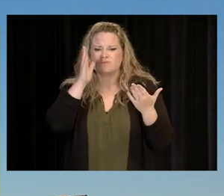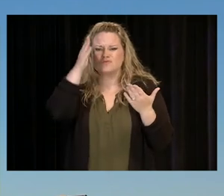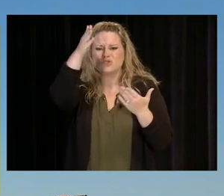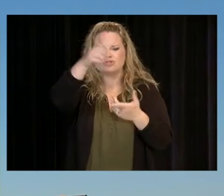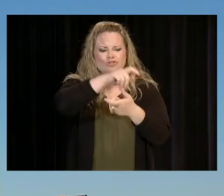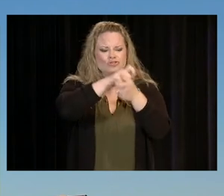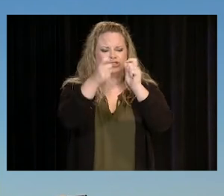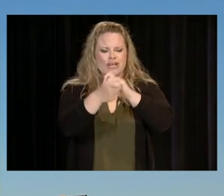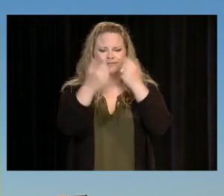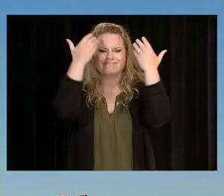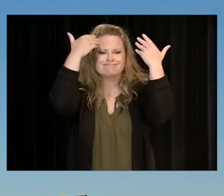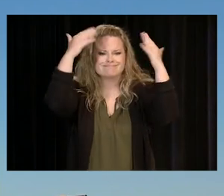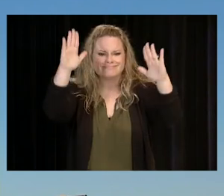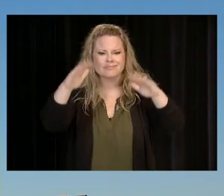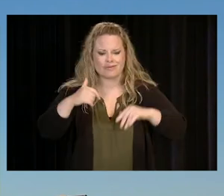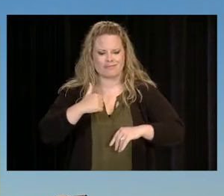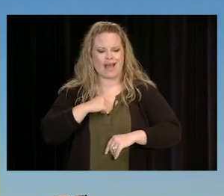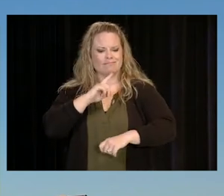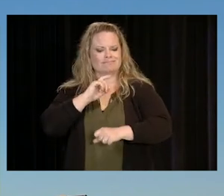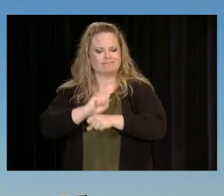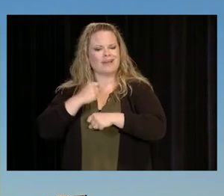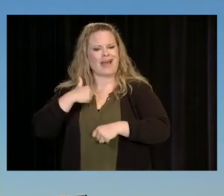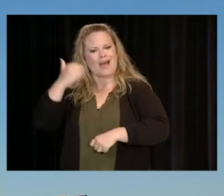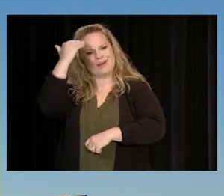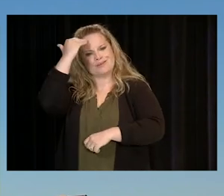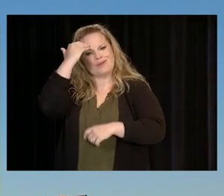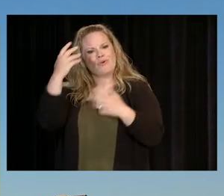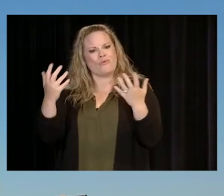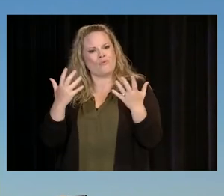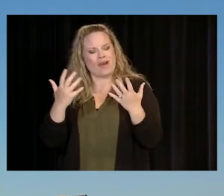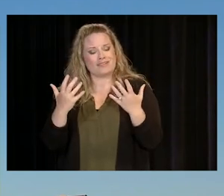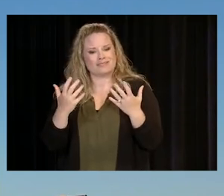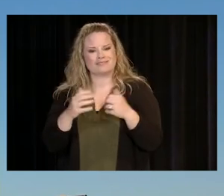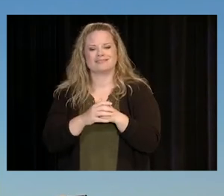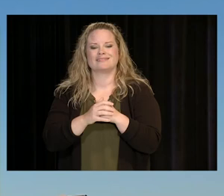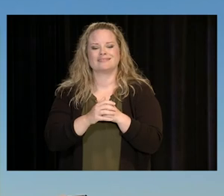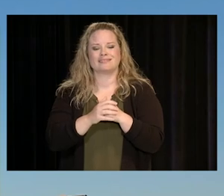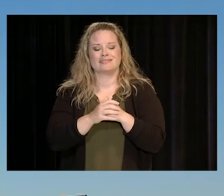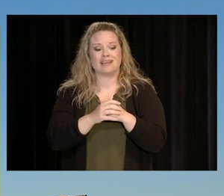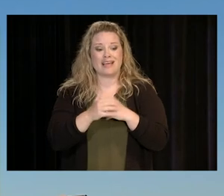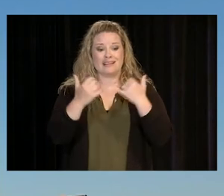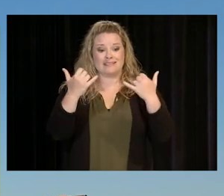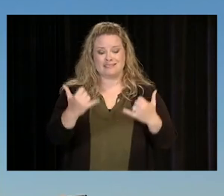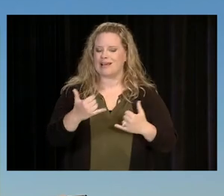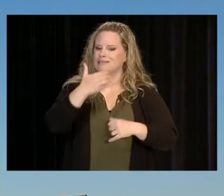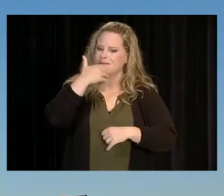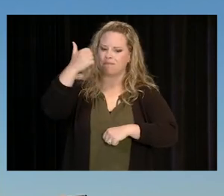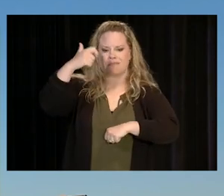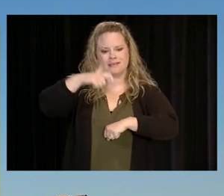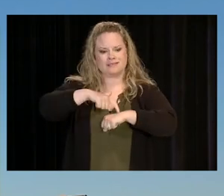THAT THINGS ARE GOING TO CHANGE? BUT WHAT I DO KNOW IS THAT THERE WILL NEVER BE A BETTER TIME